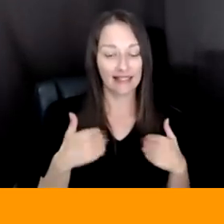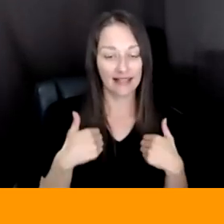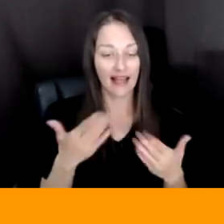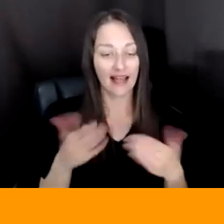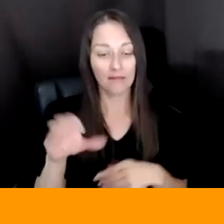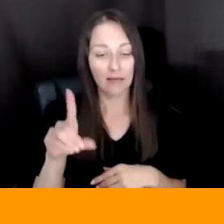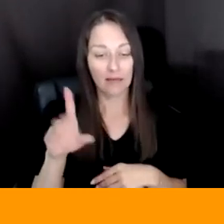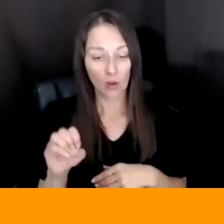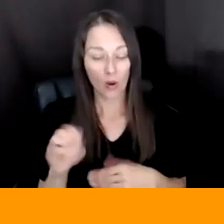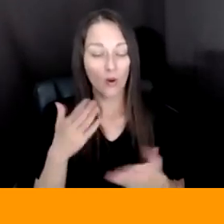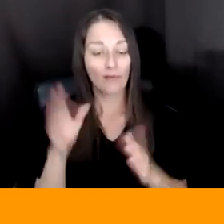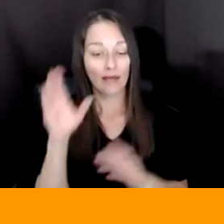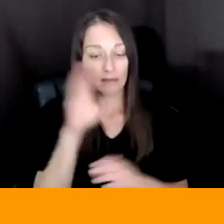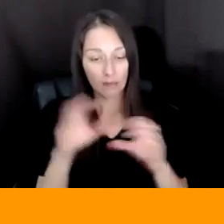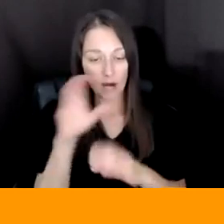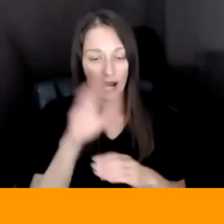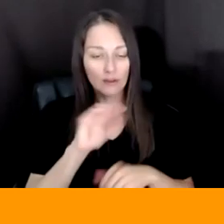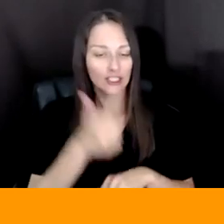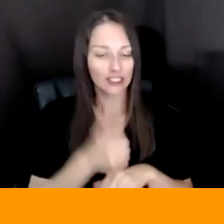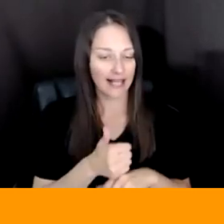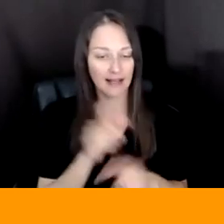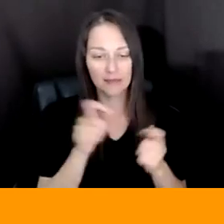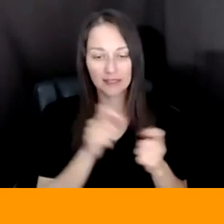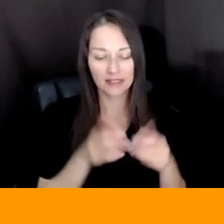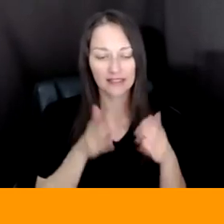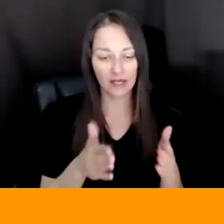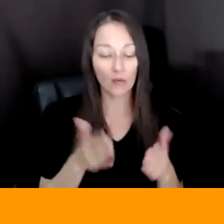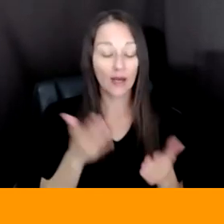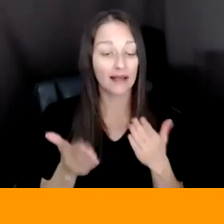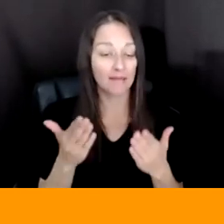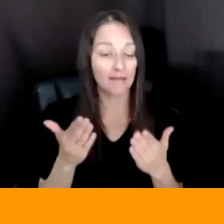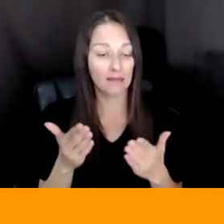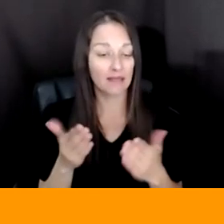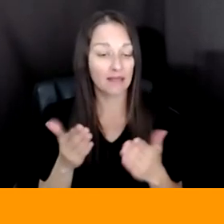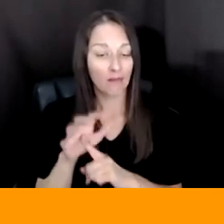THERE WAS A POPULAR WAY OF INTERACTING WITH WEBSITES AND THAT'S WHY I BUILT IT IN THIS WAY.